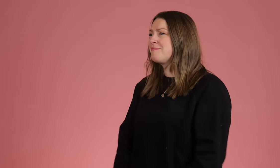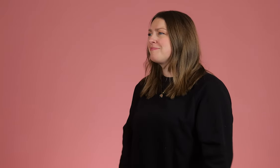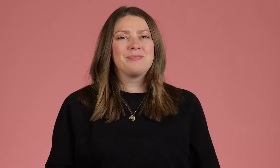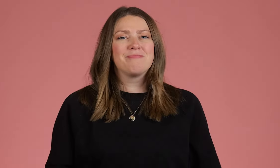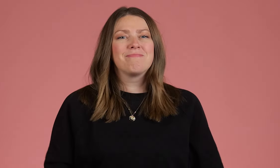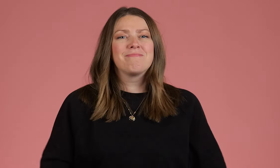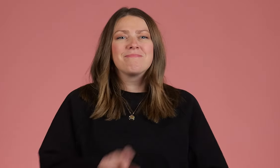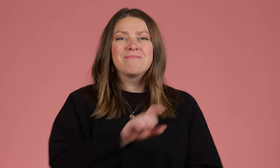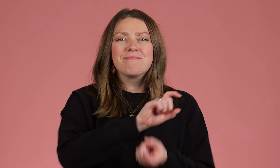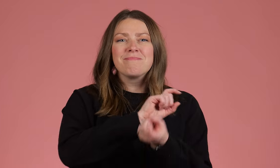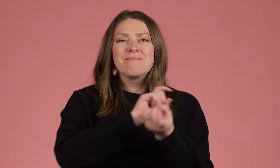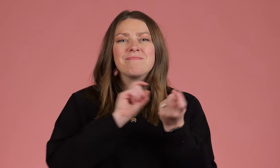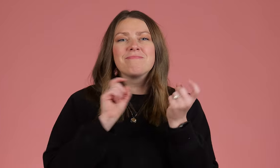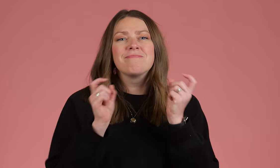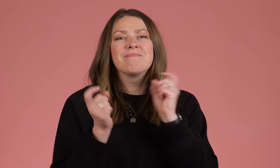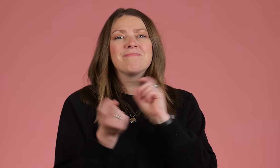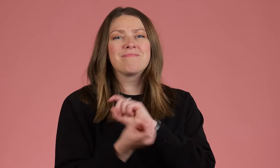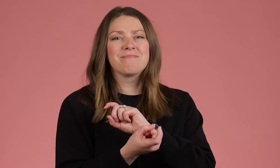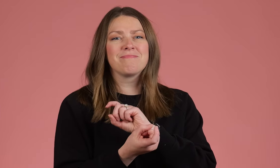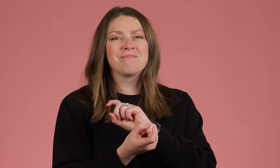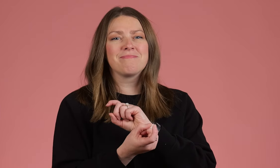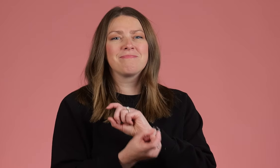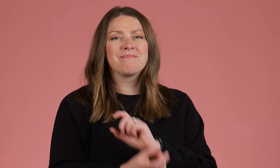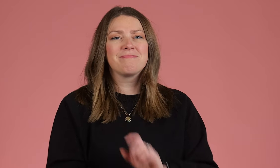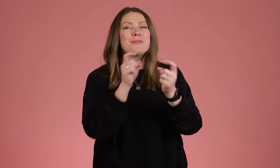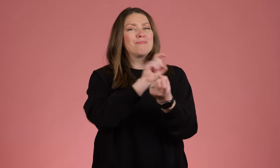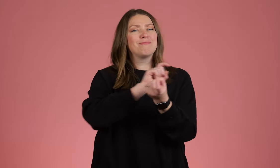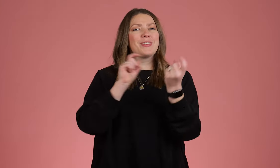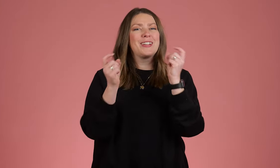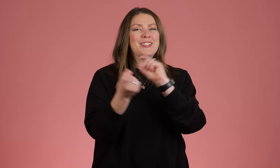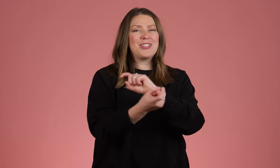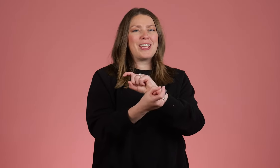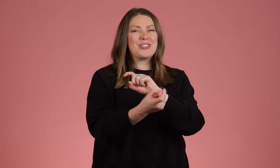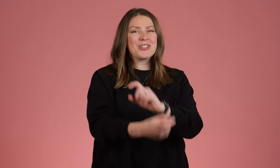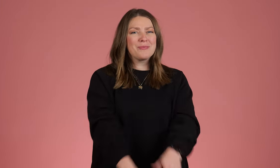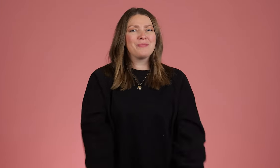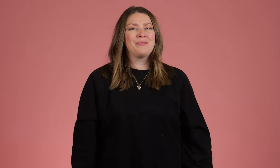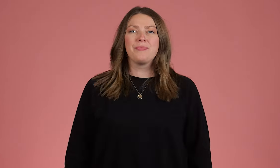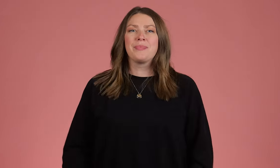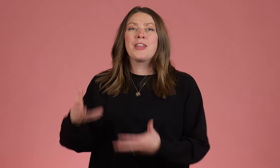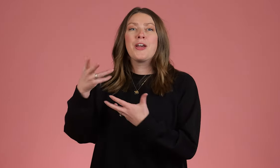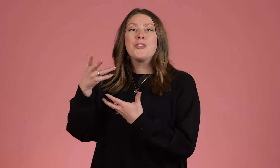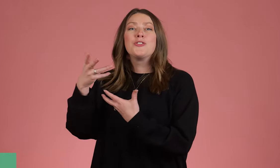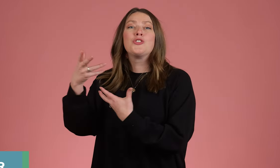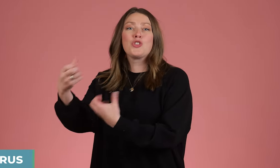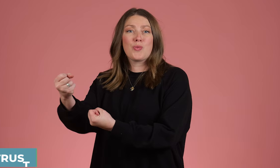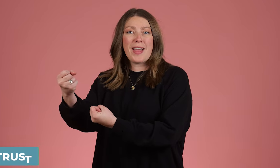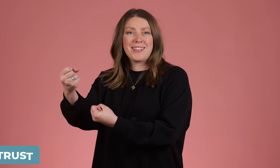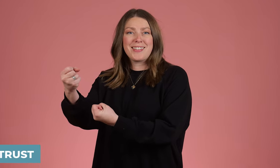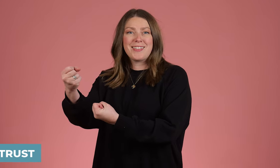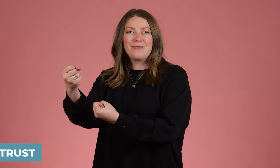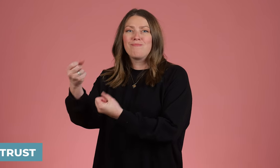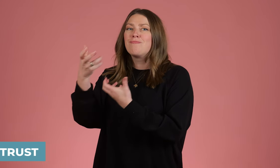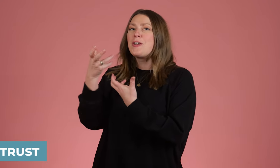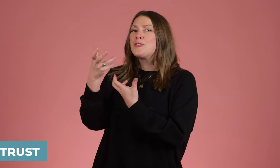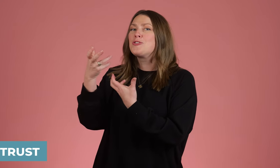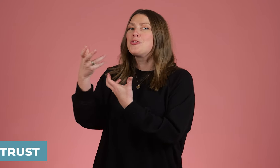Think of changing around. Change. Trust,